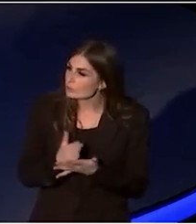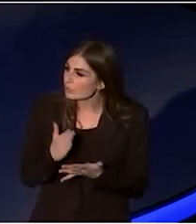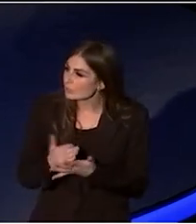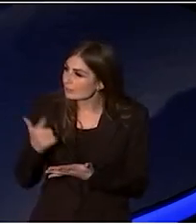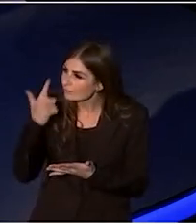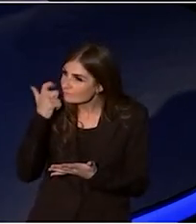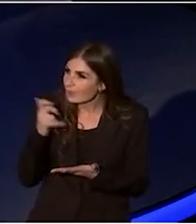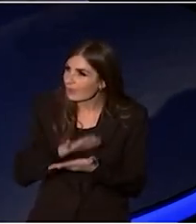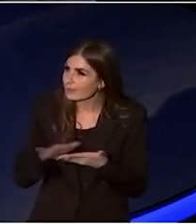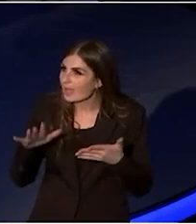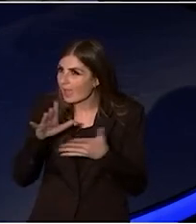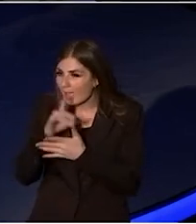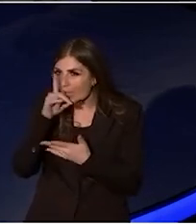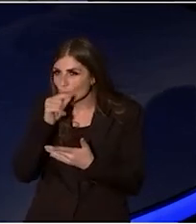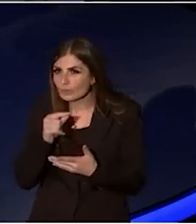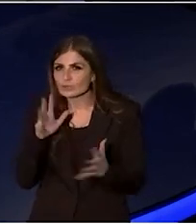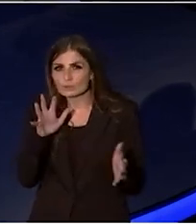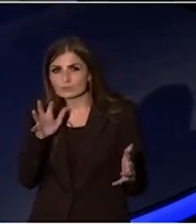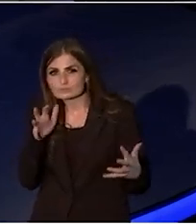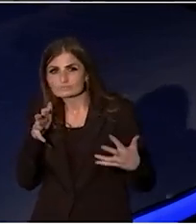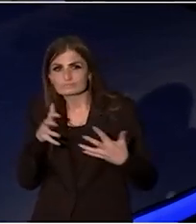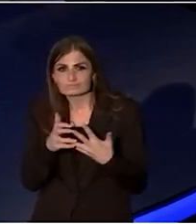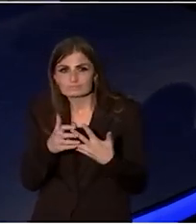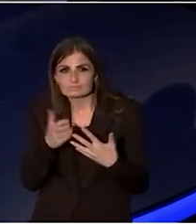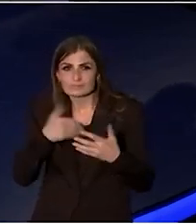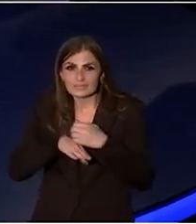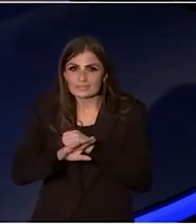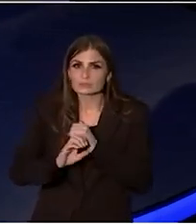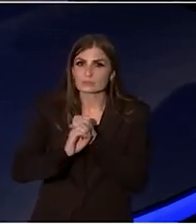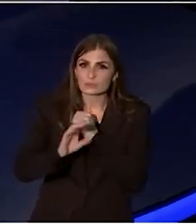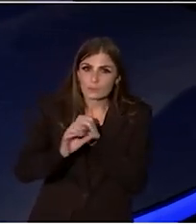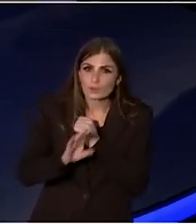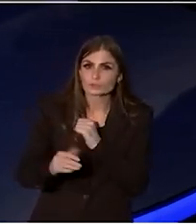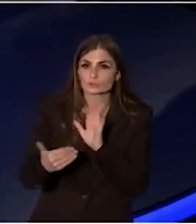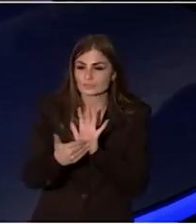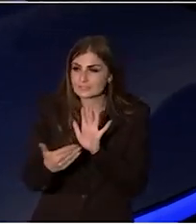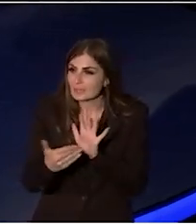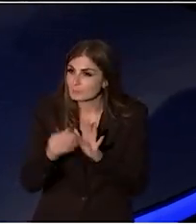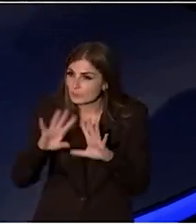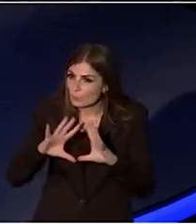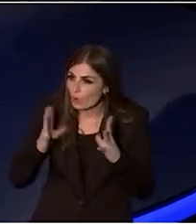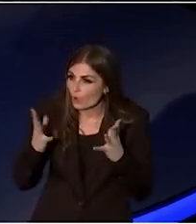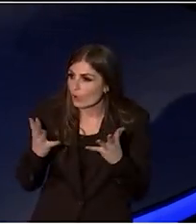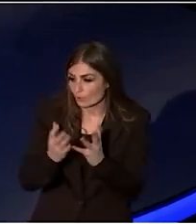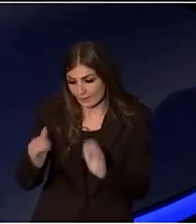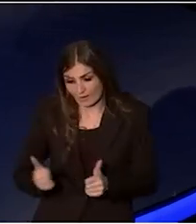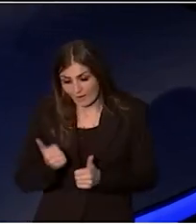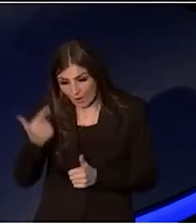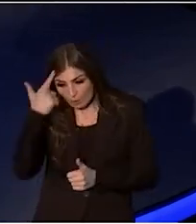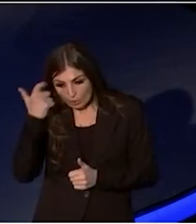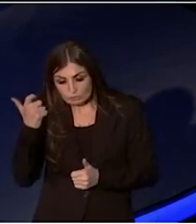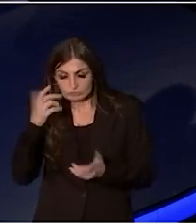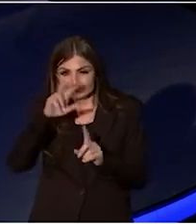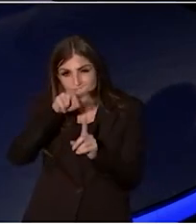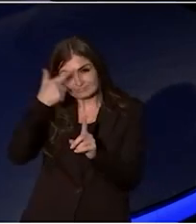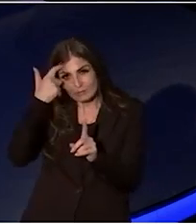into the commercial contemporary music world. And our concept was in fairness, well, it's commercial,